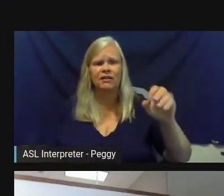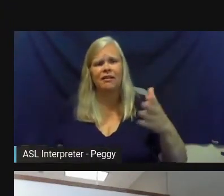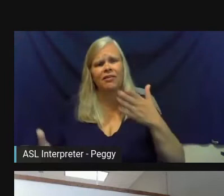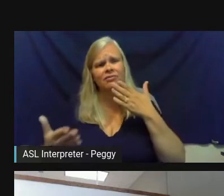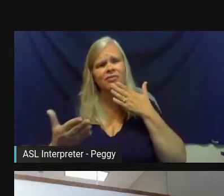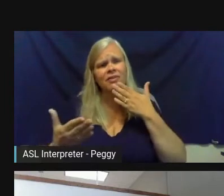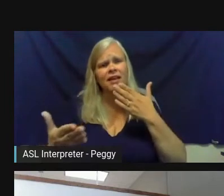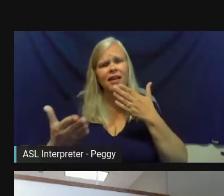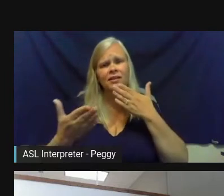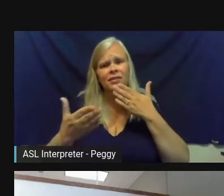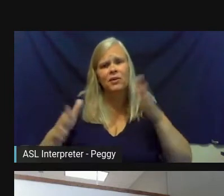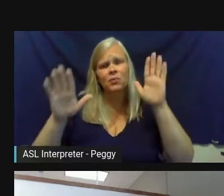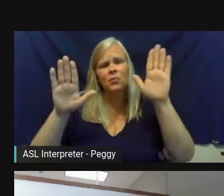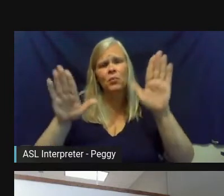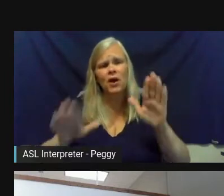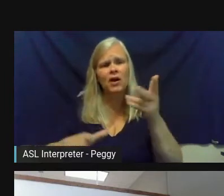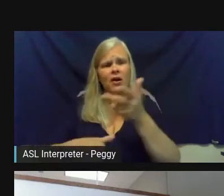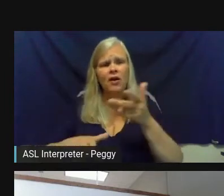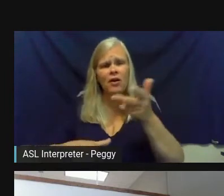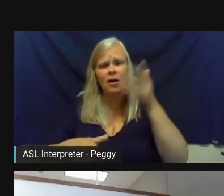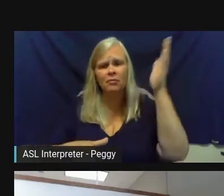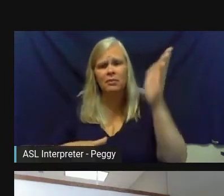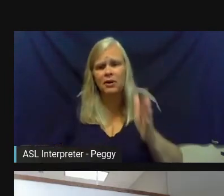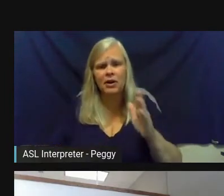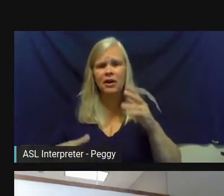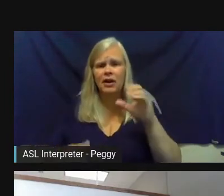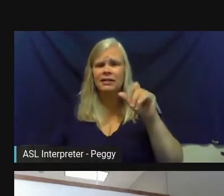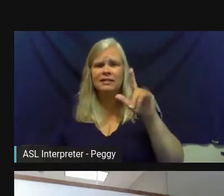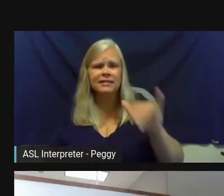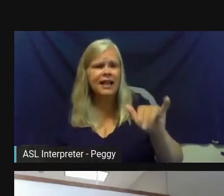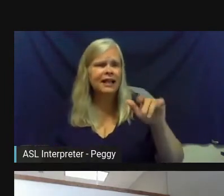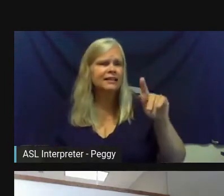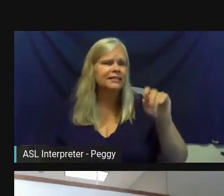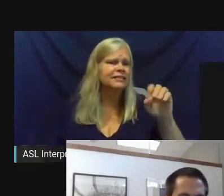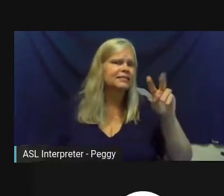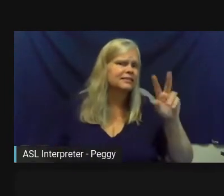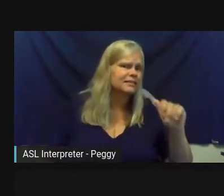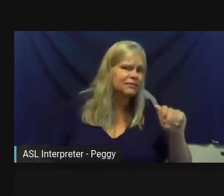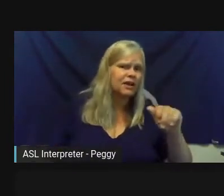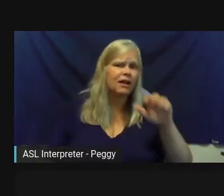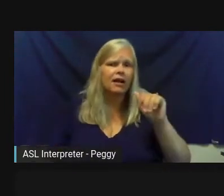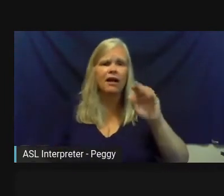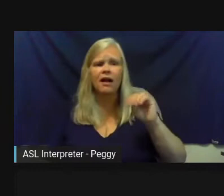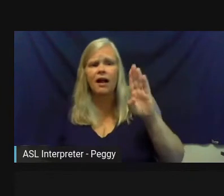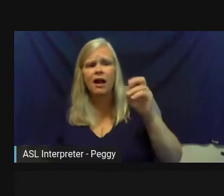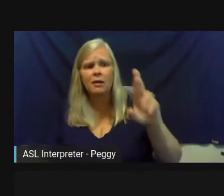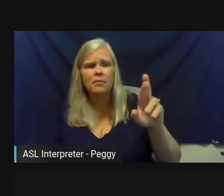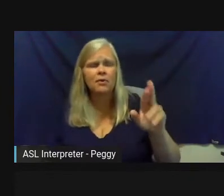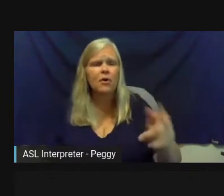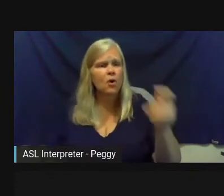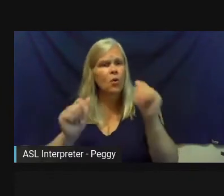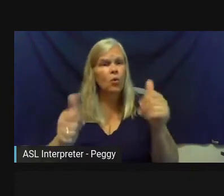First of all, thank you so much for that great presentation, Sally, Teva, and Amber. I think just a quick comment from me would be that I